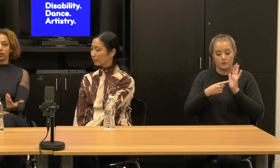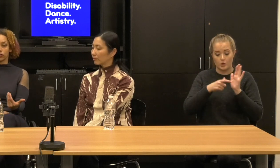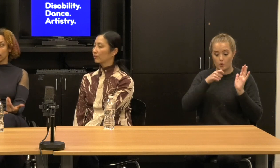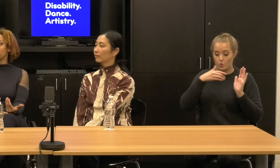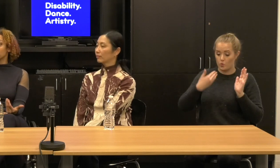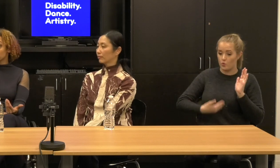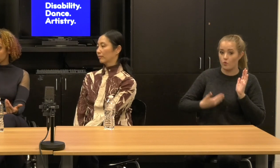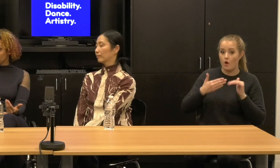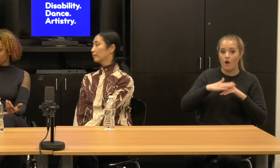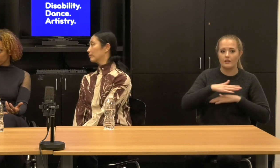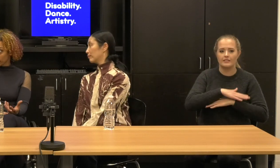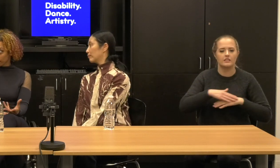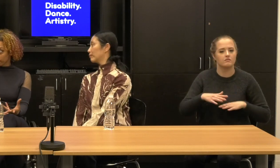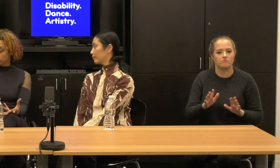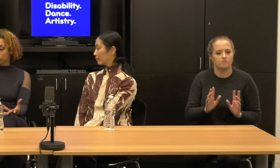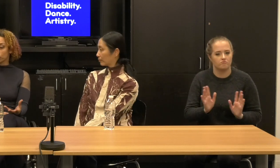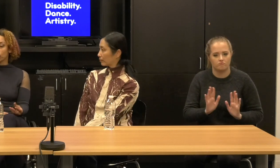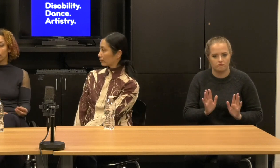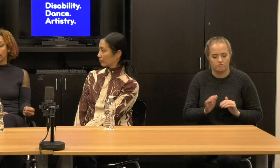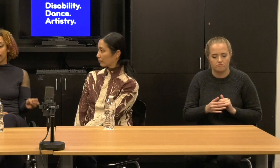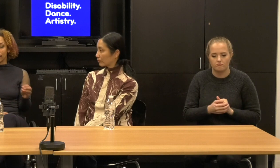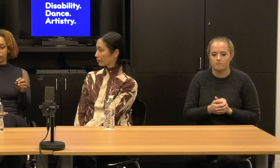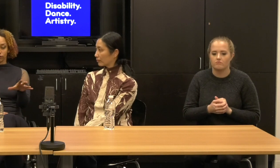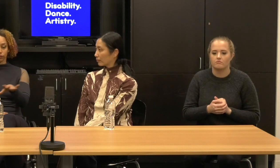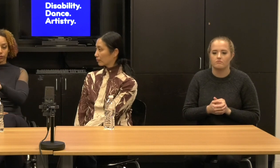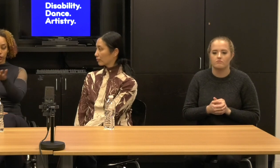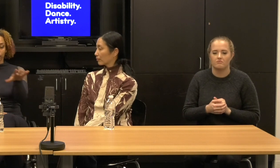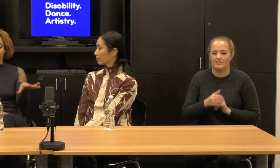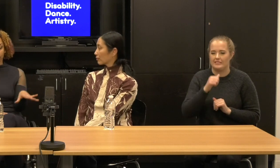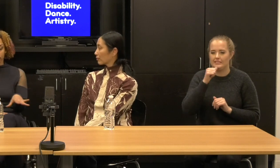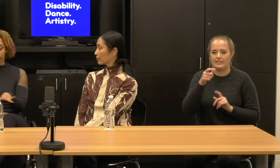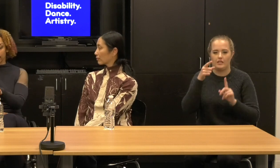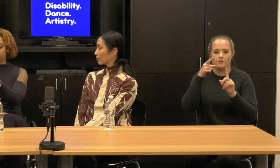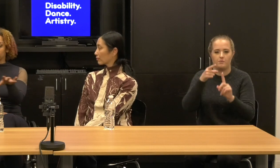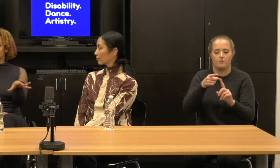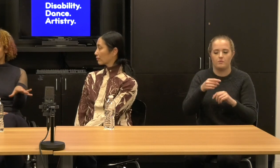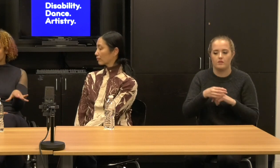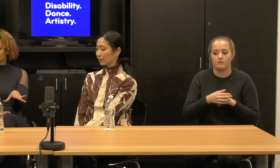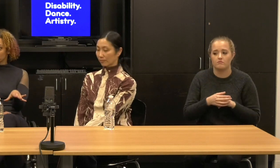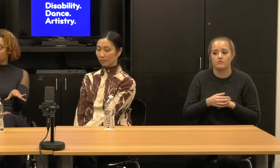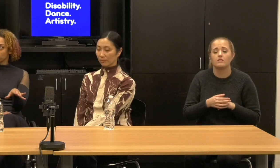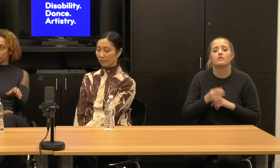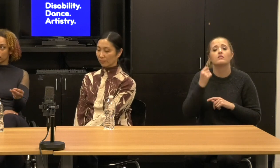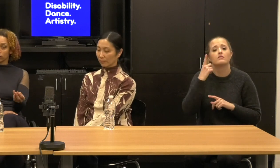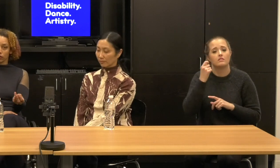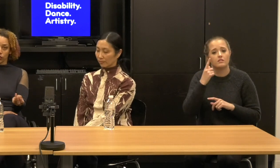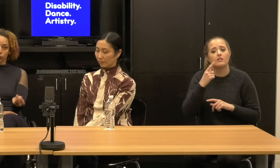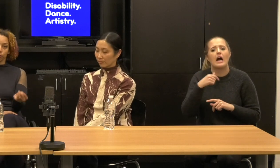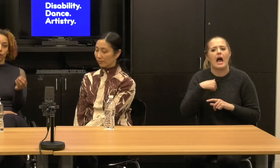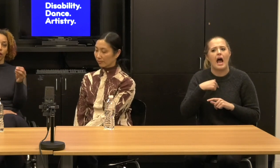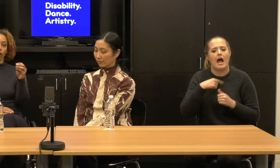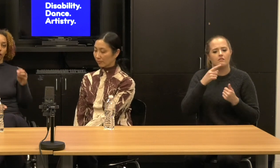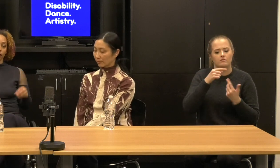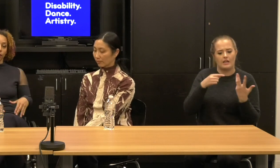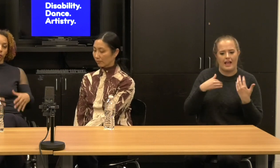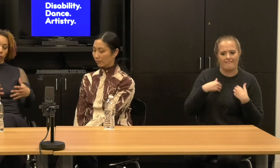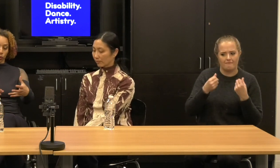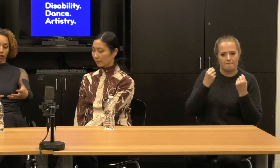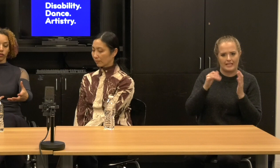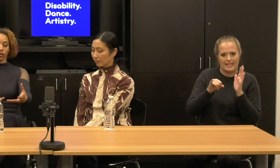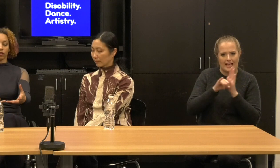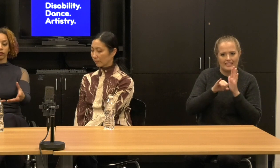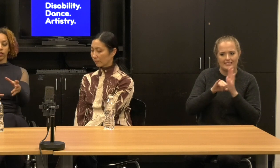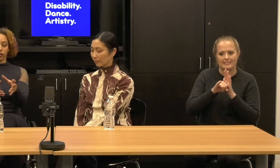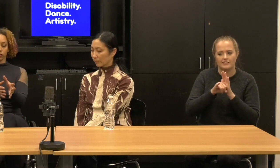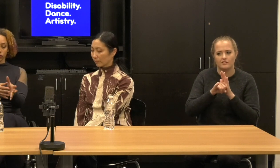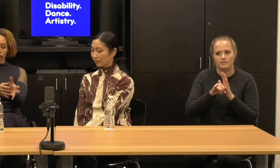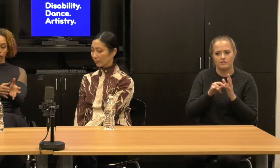So, um, you know, yes, I live at the intersections of those identities, but the work itself is,